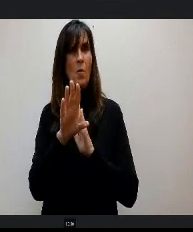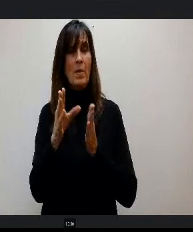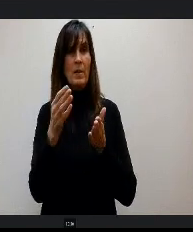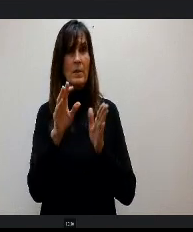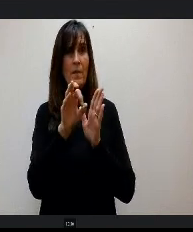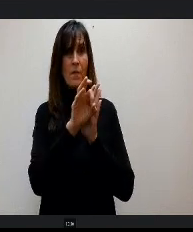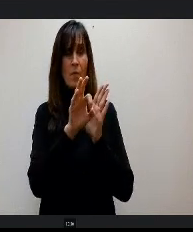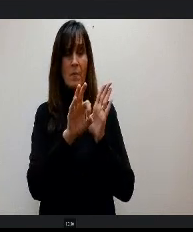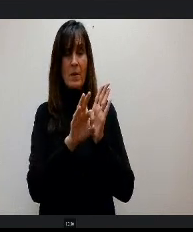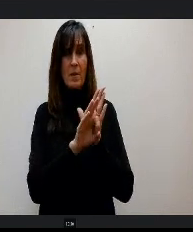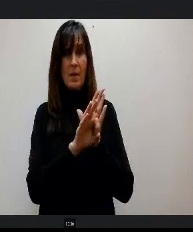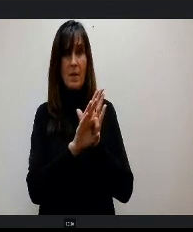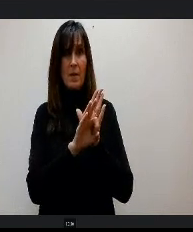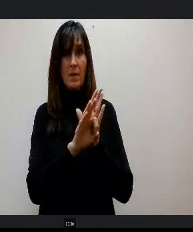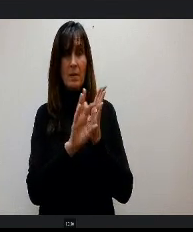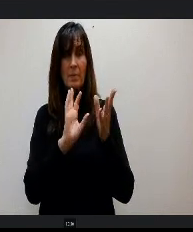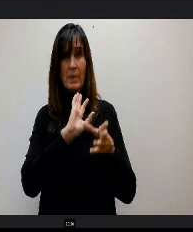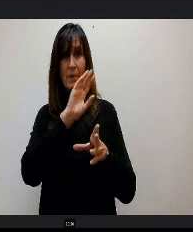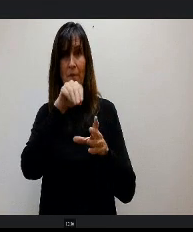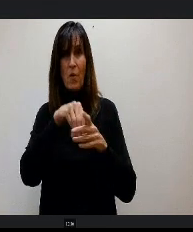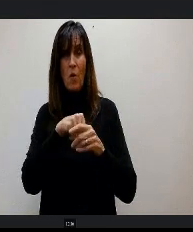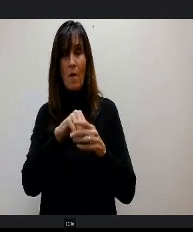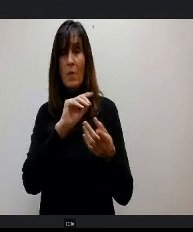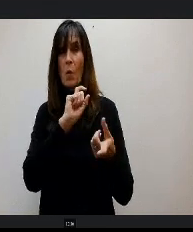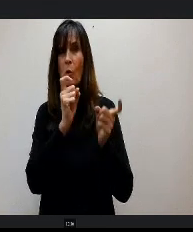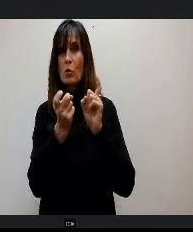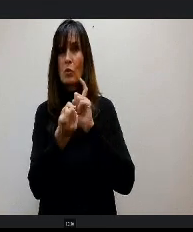a, interfere or change that rolling average as far as state